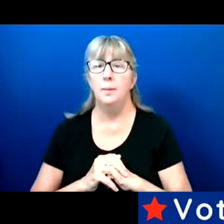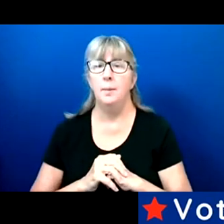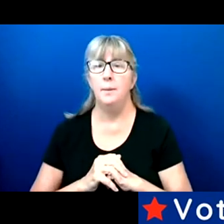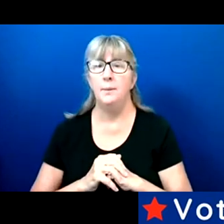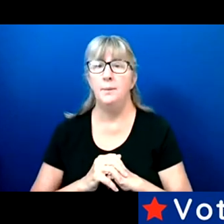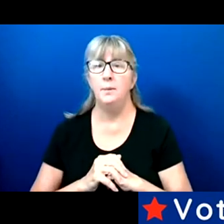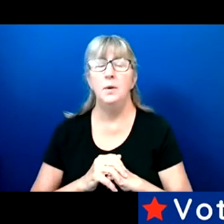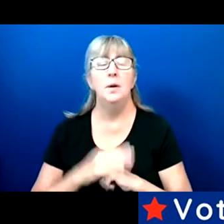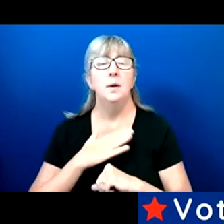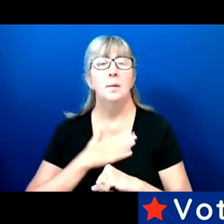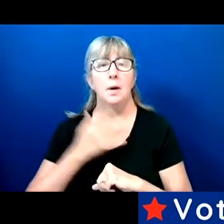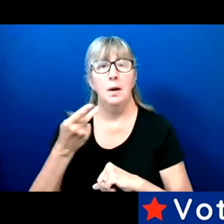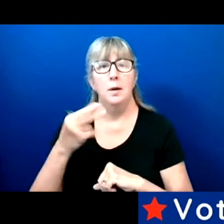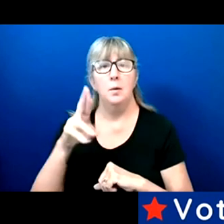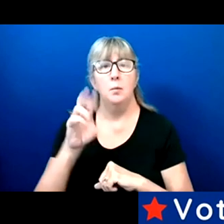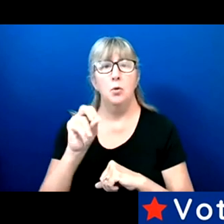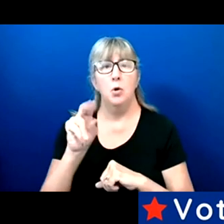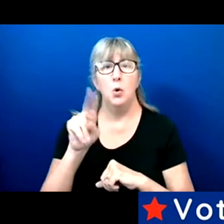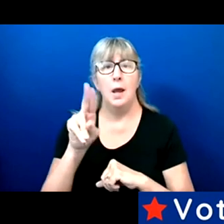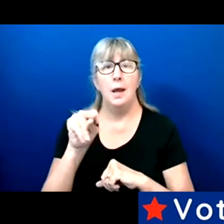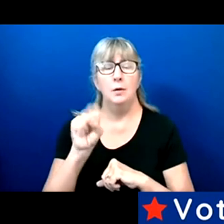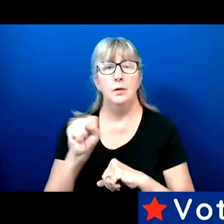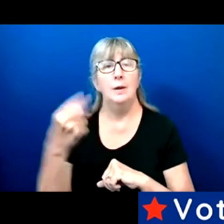My pronouns are he/him.